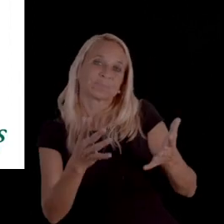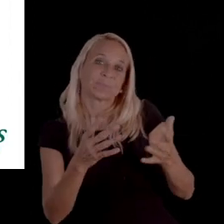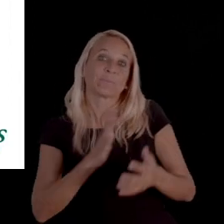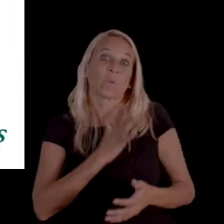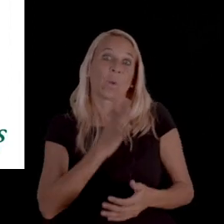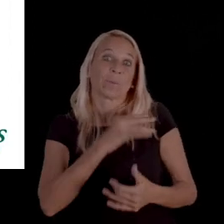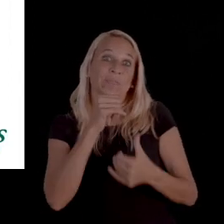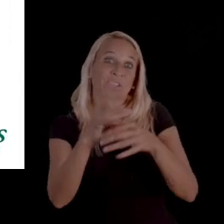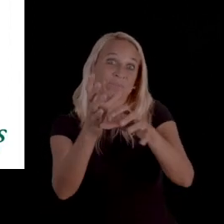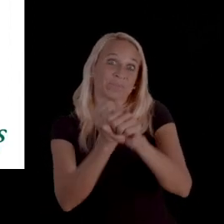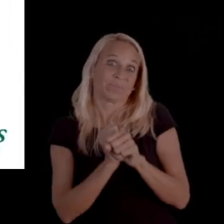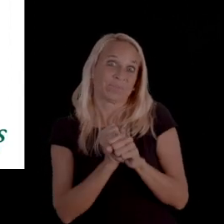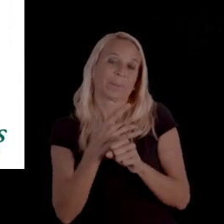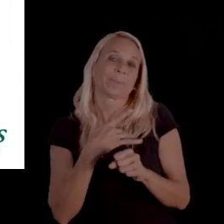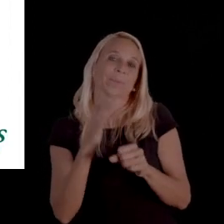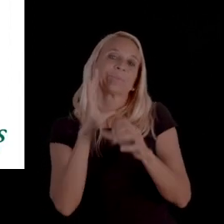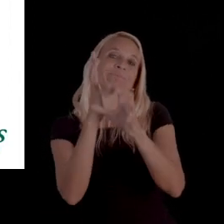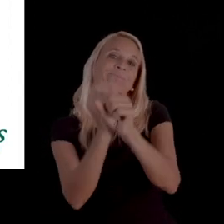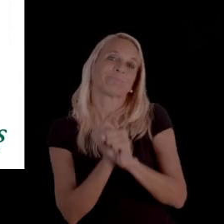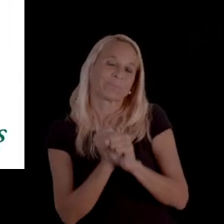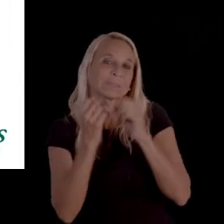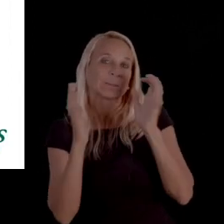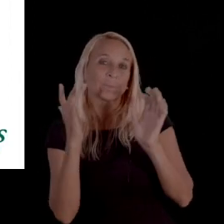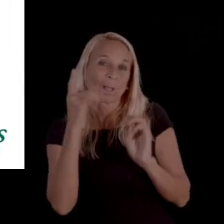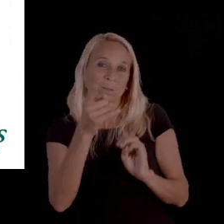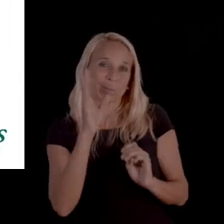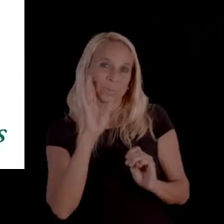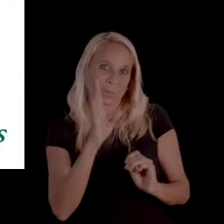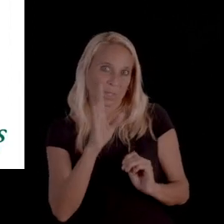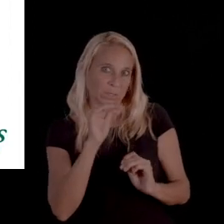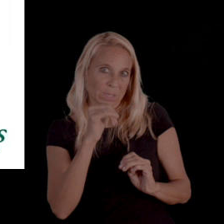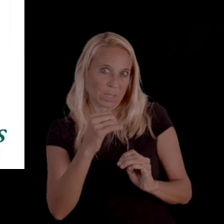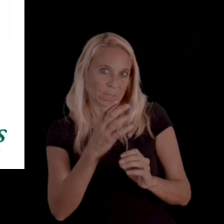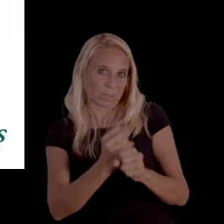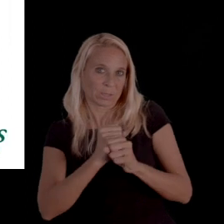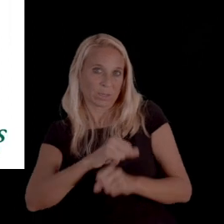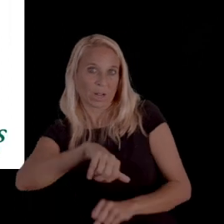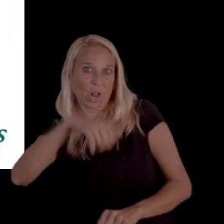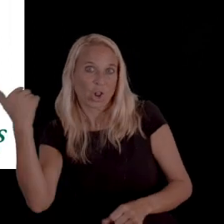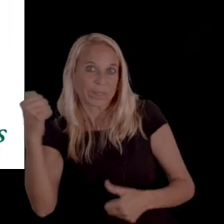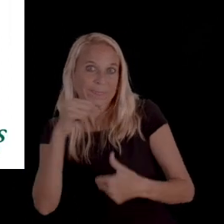And the formal letter that you will receive because obviously if you're receiving another letter,